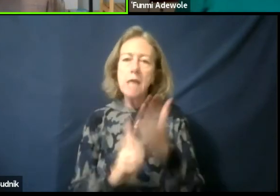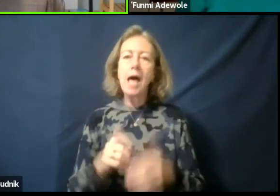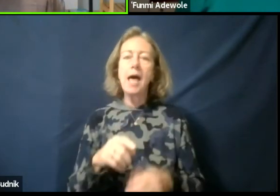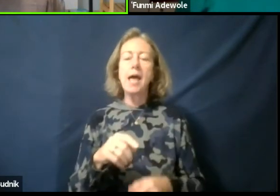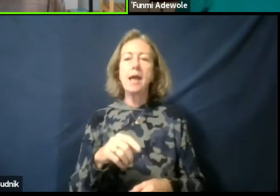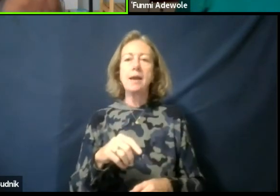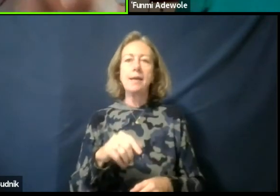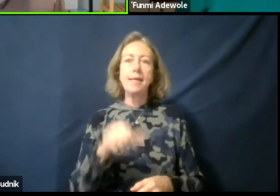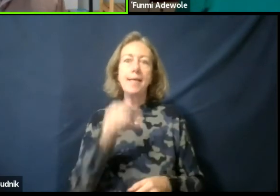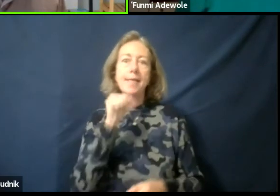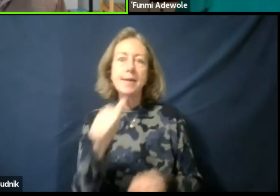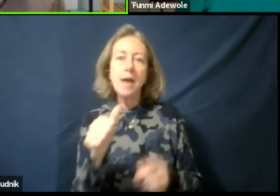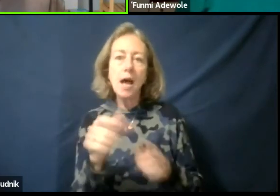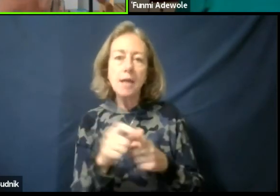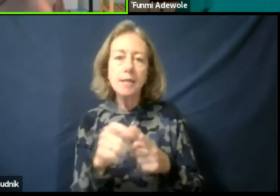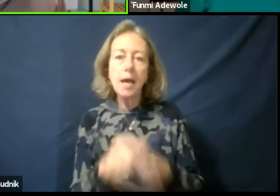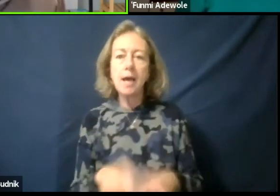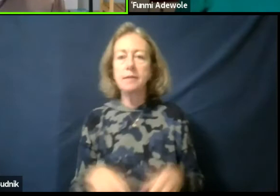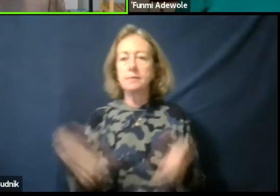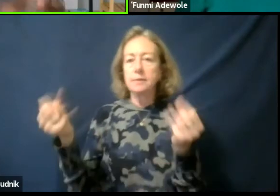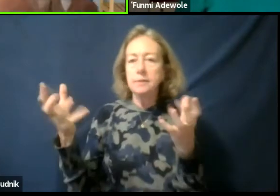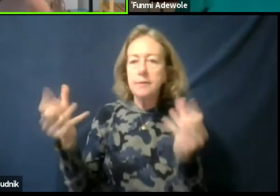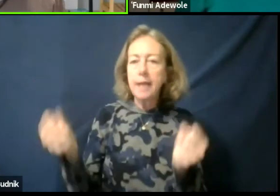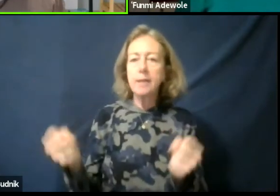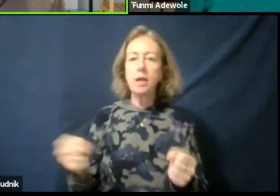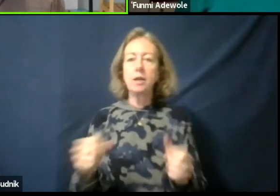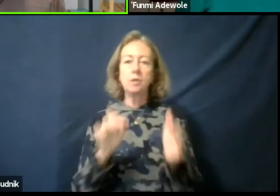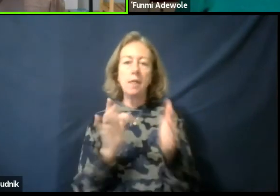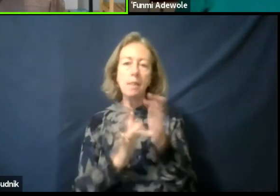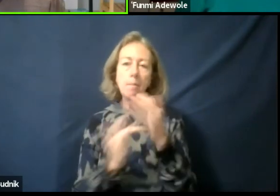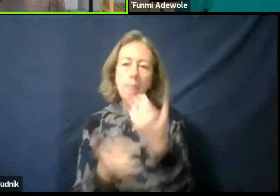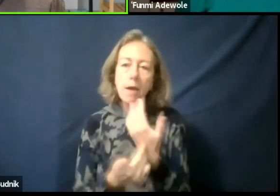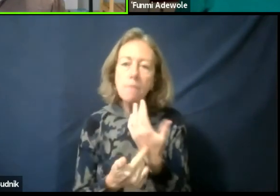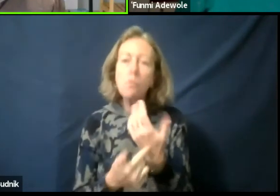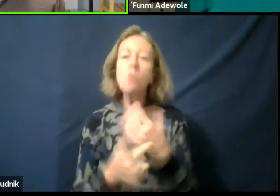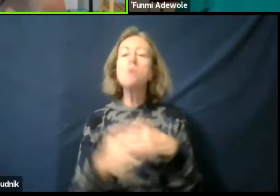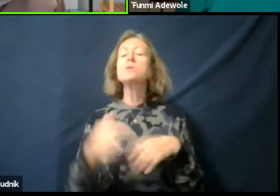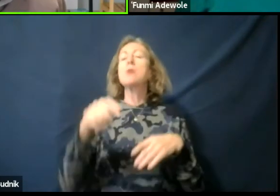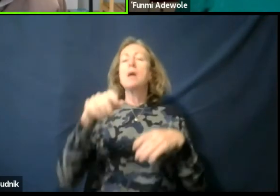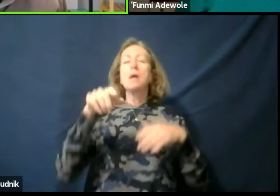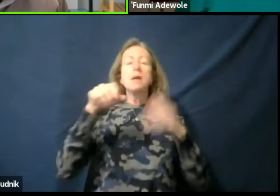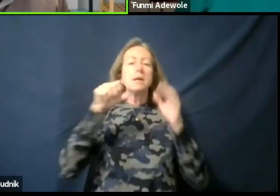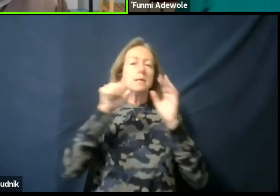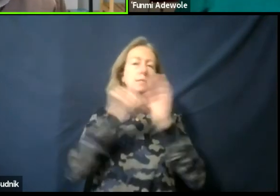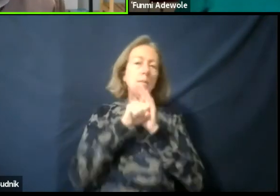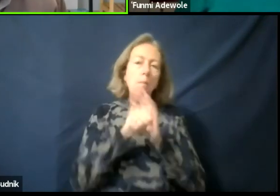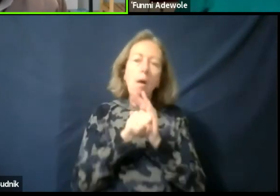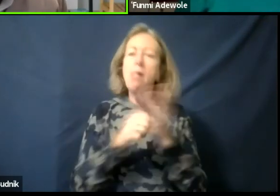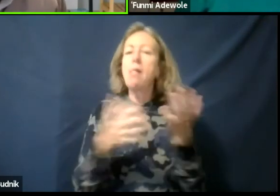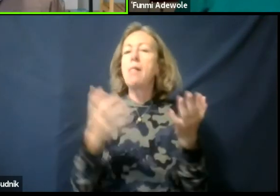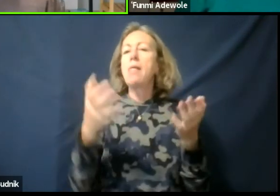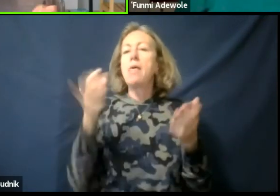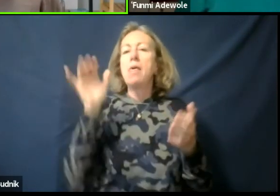the sign language, the metaphors, the symbolism. Those things are the imageries. Those are things are very important.